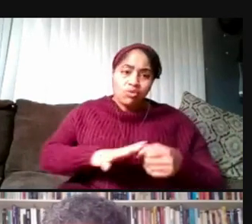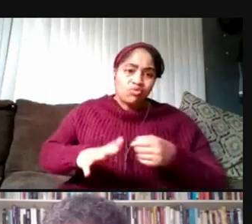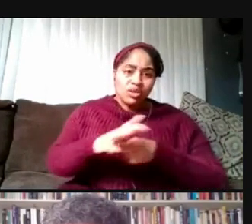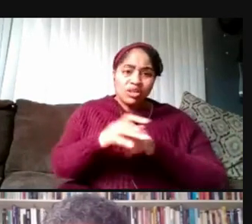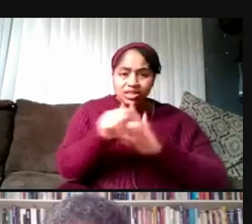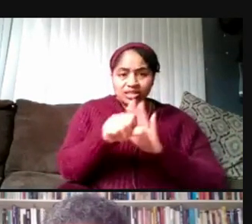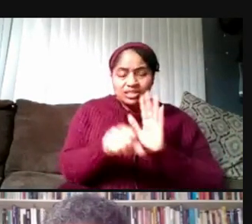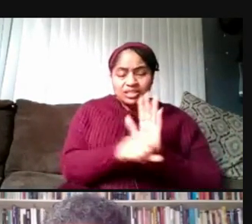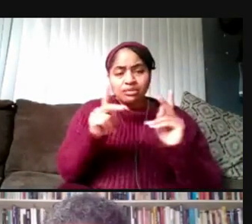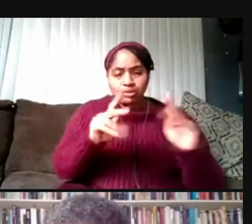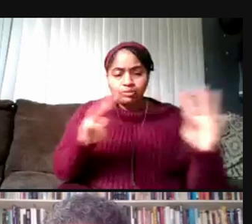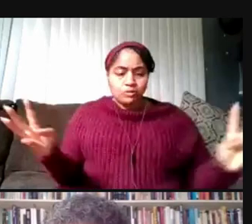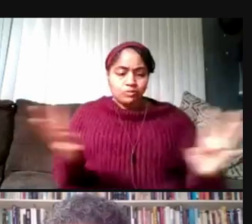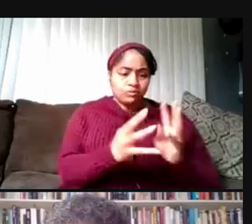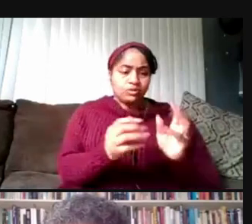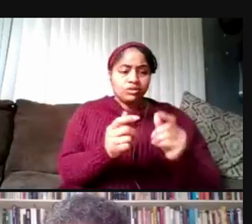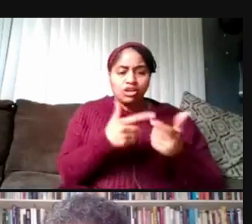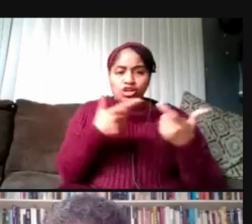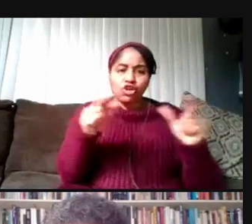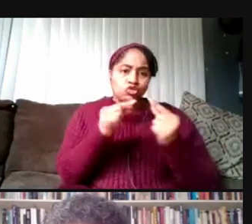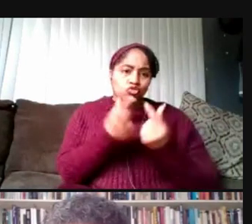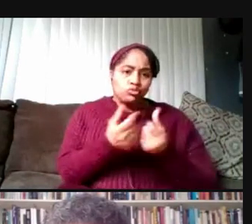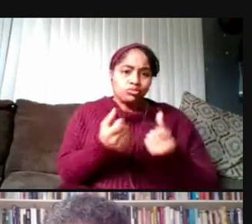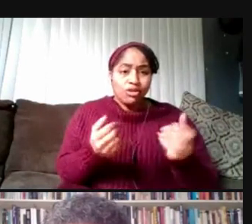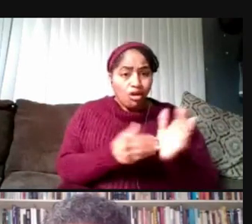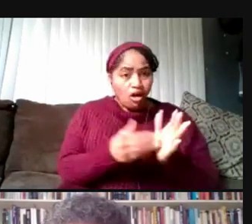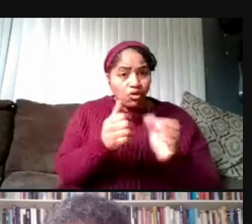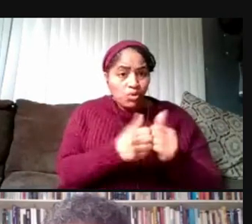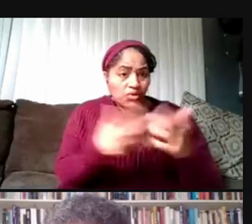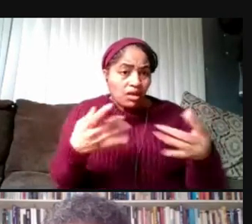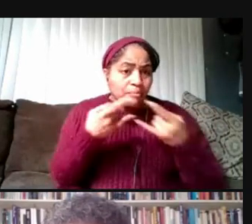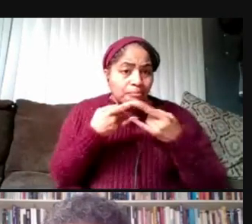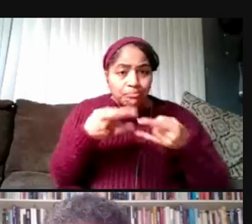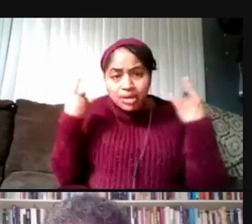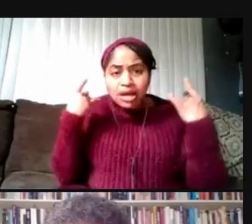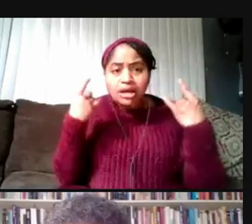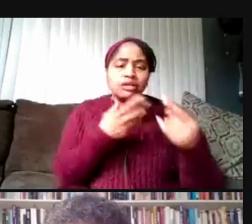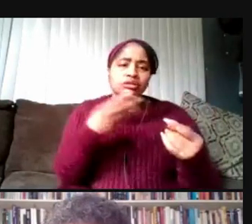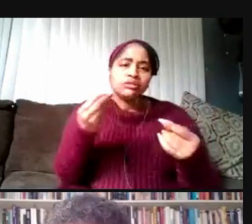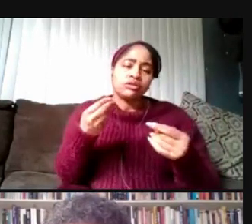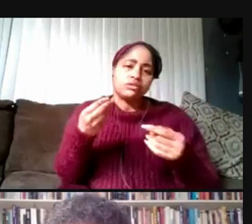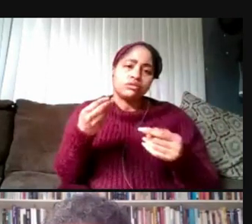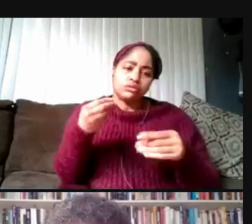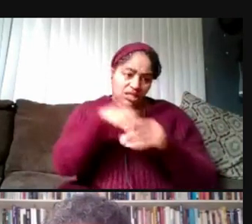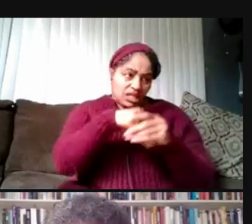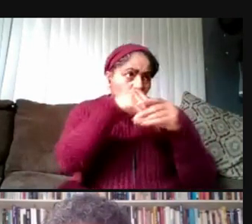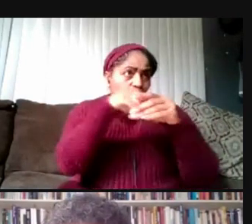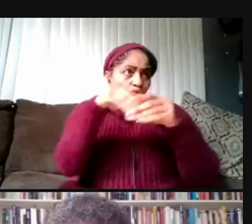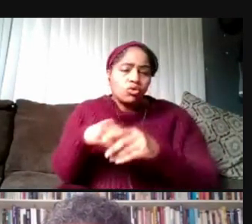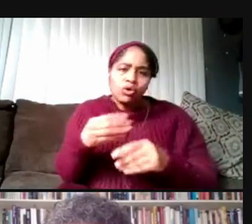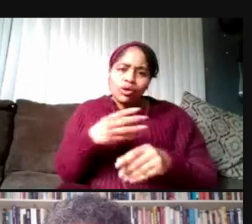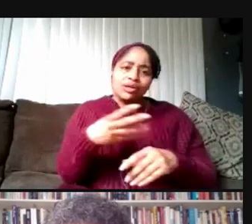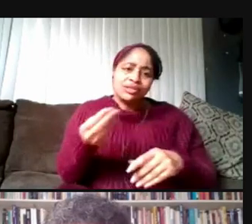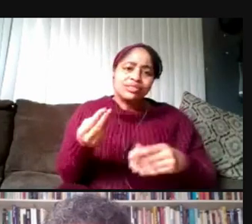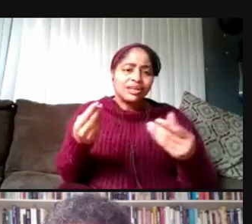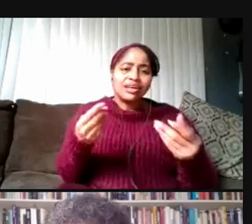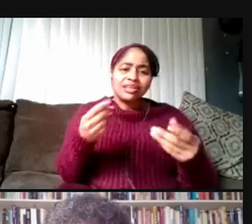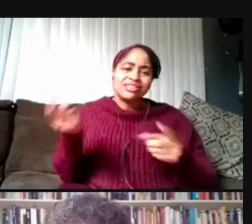often without masks and doors. And they've been multiple outbreaks in the state of 50 to 60 people go to a social event,